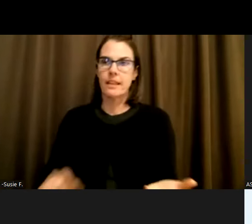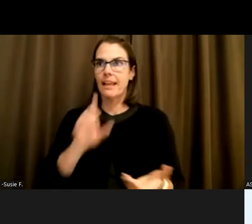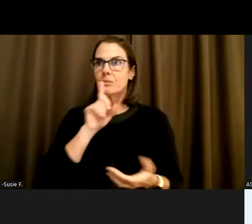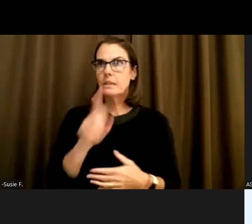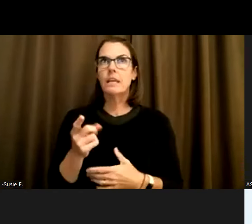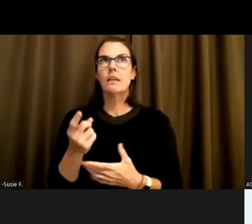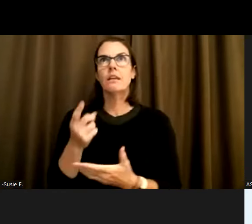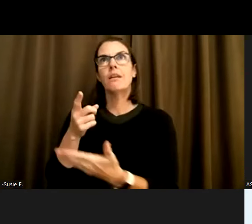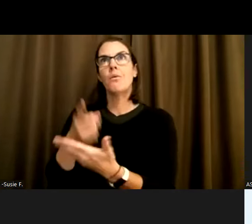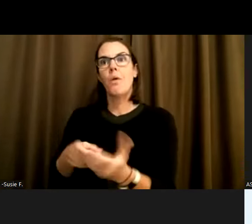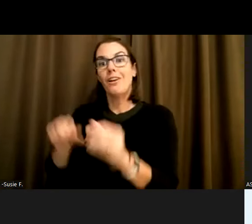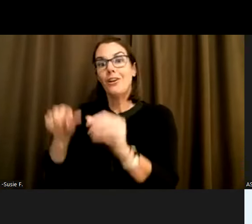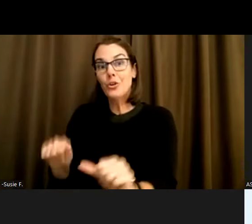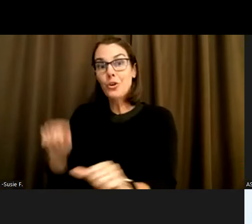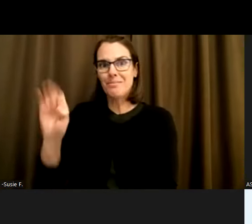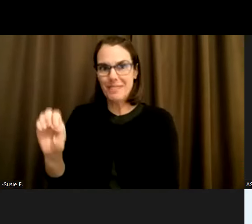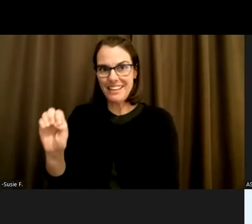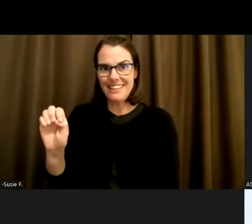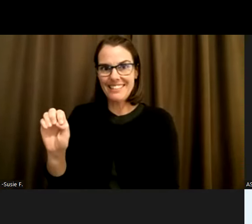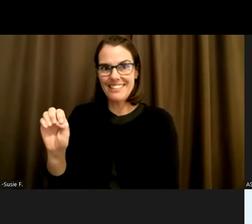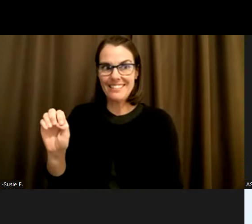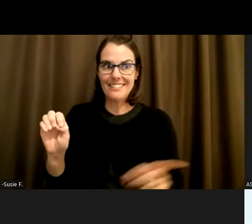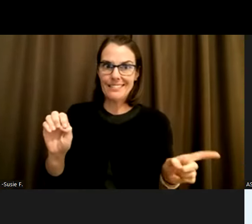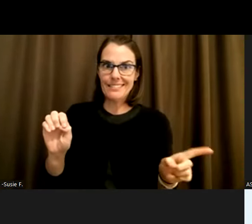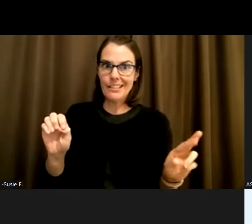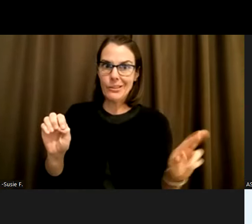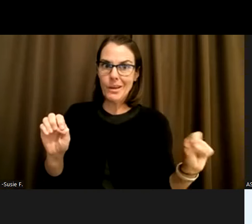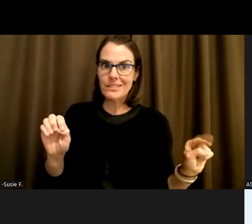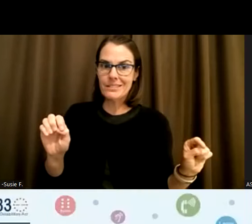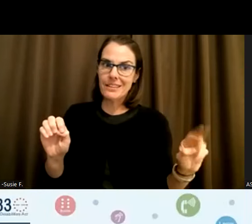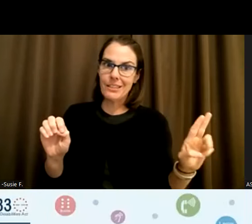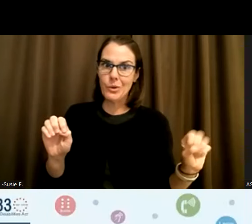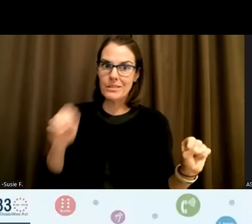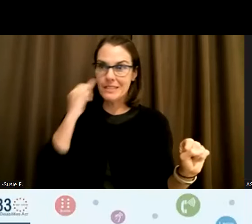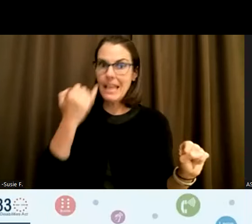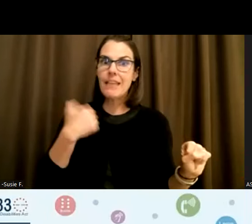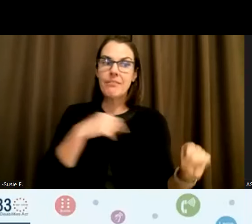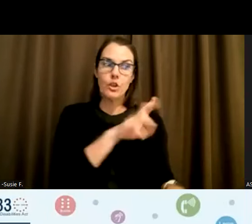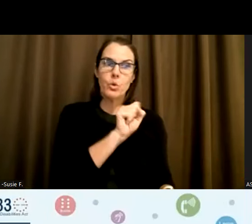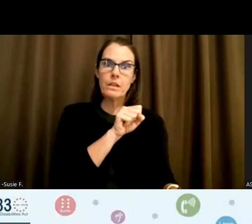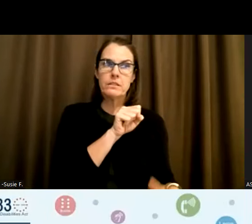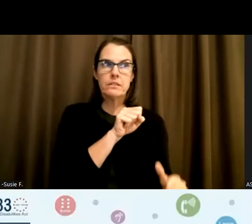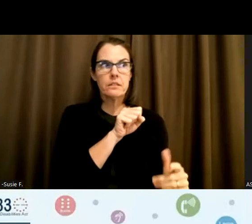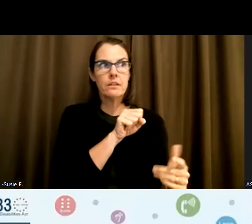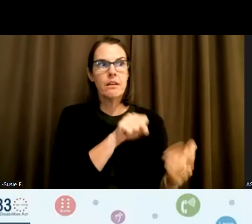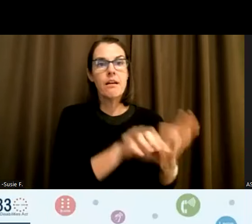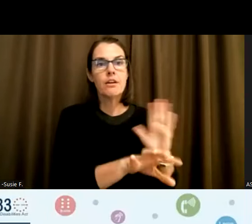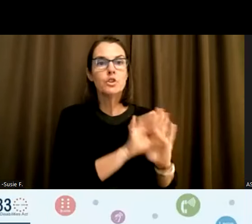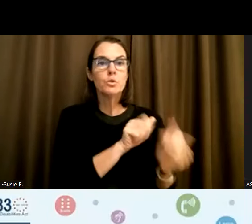if we chose to approach it in that manner. It didn't cost them anymore or less to do it that way,